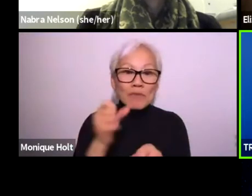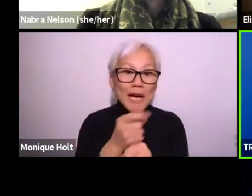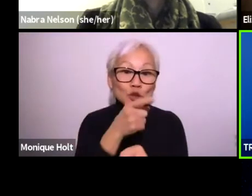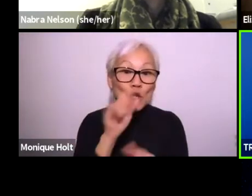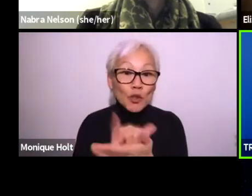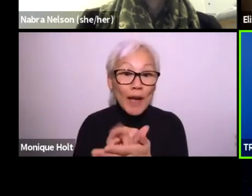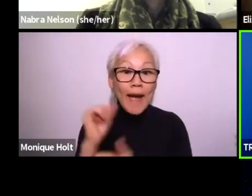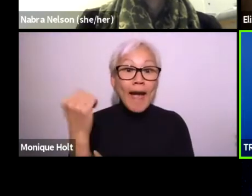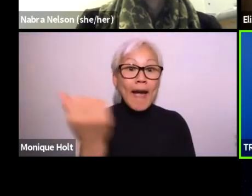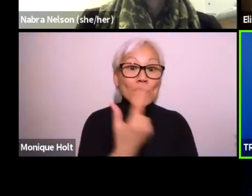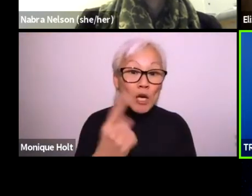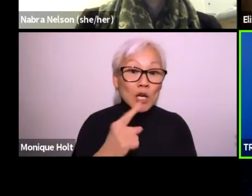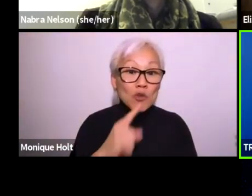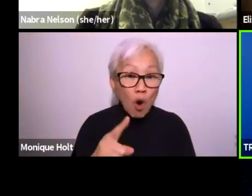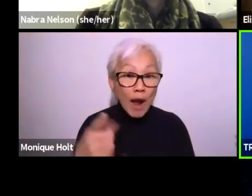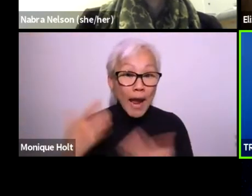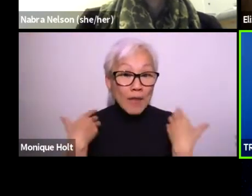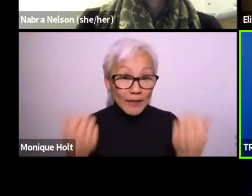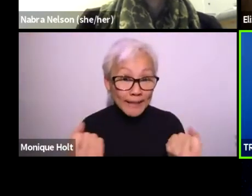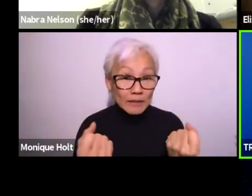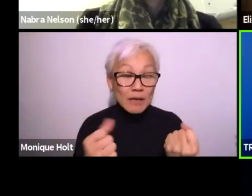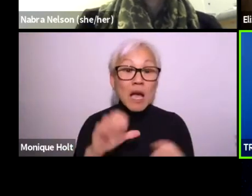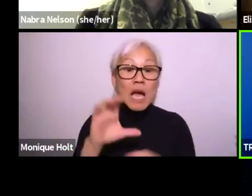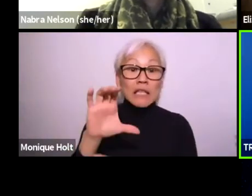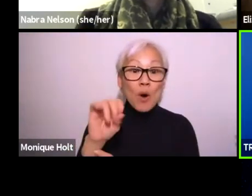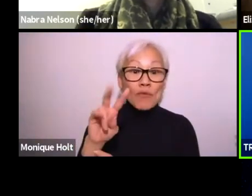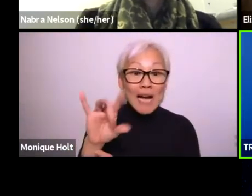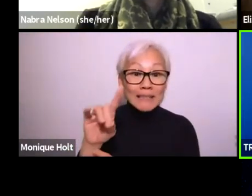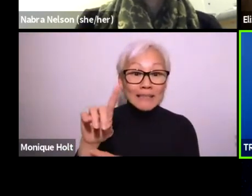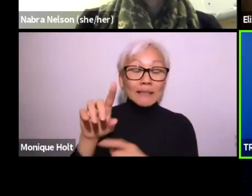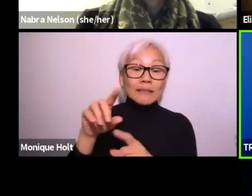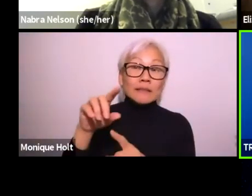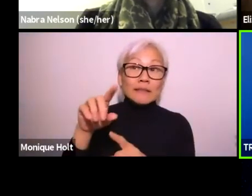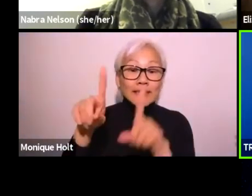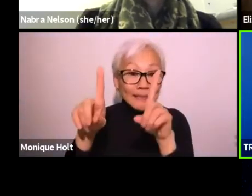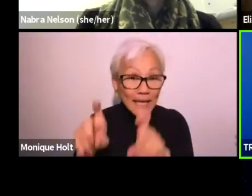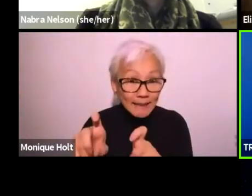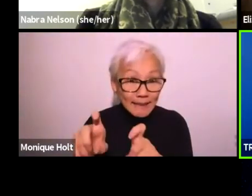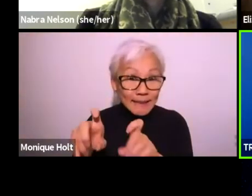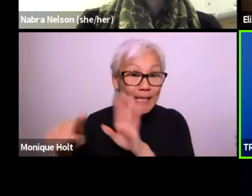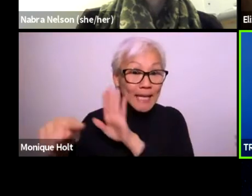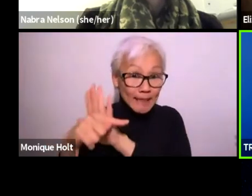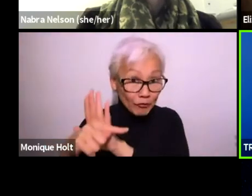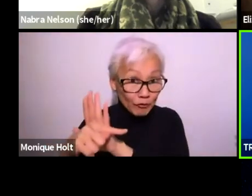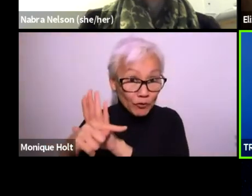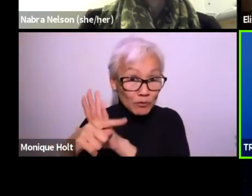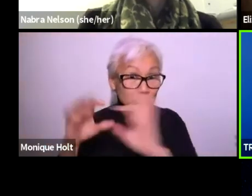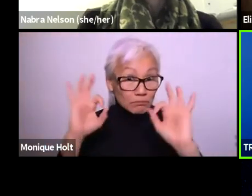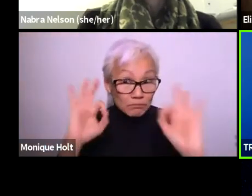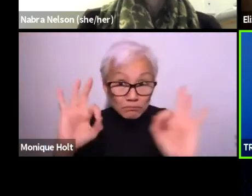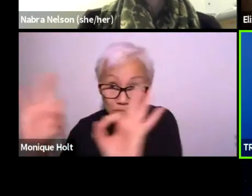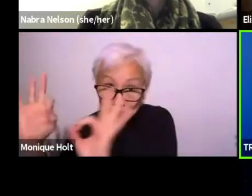Basically what happens is you have to make sure that everyone is obviously healthy. They have to take a COVID test,